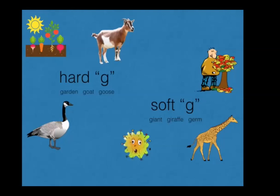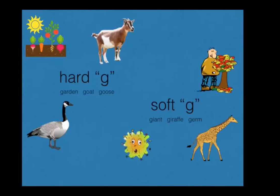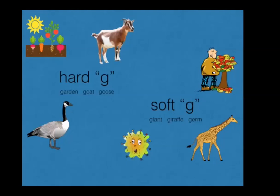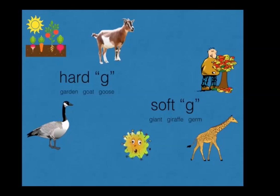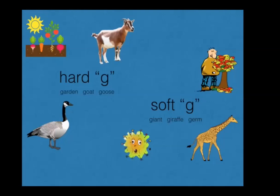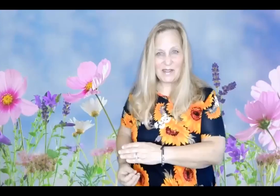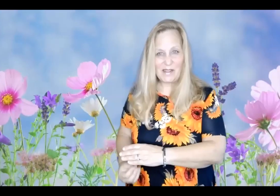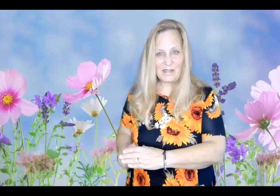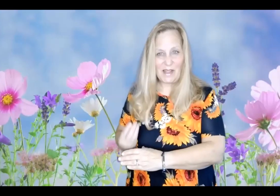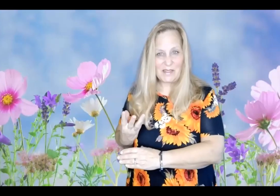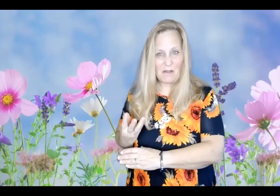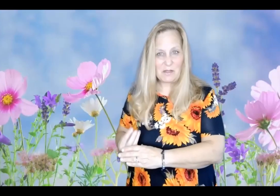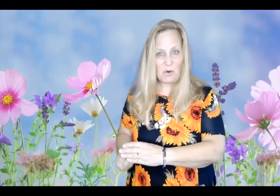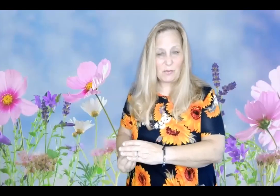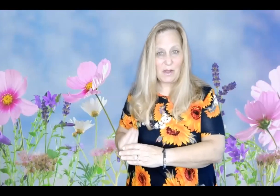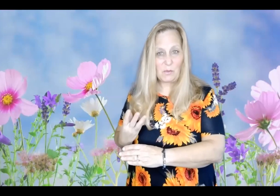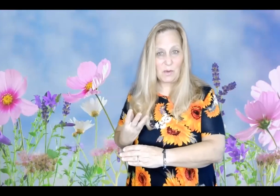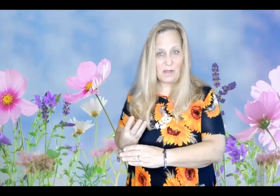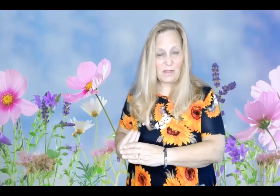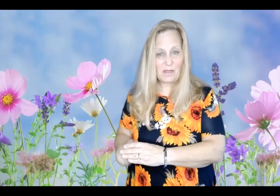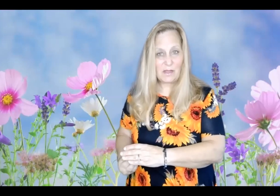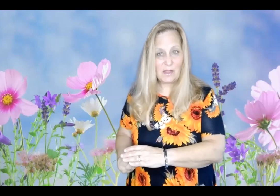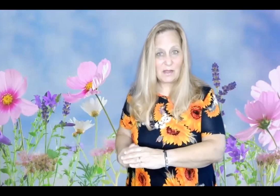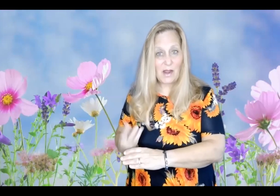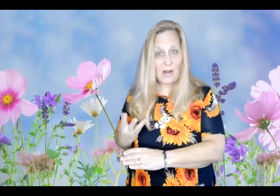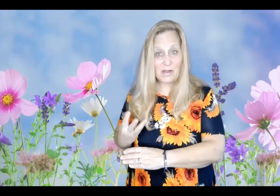That's great. Let's have some more fun with garden